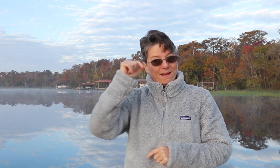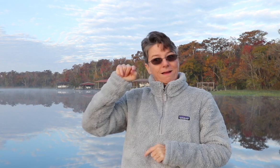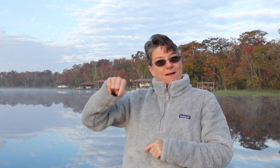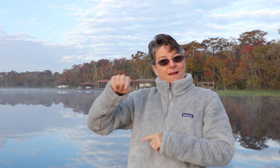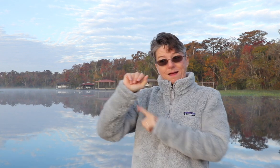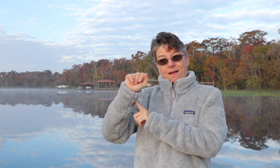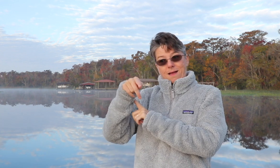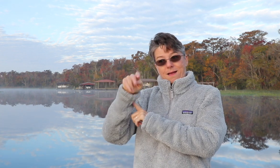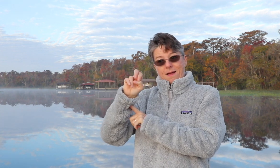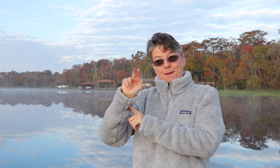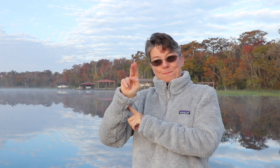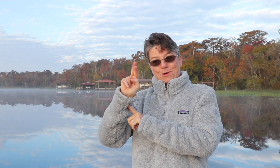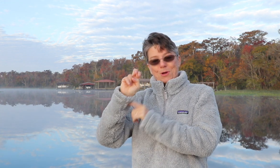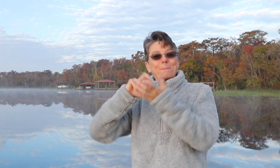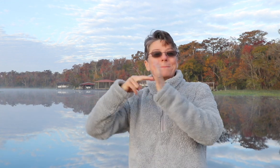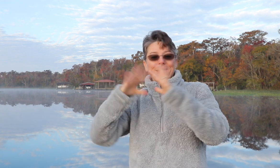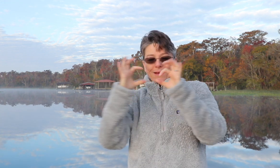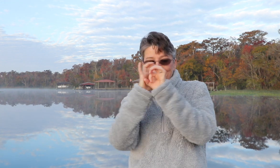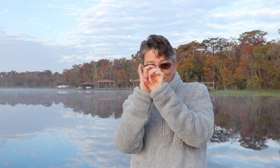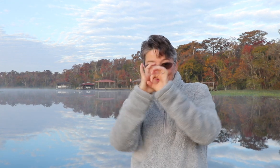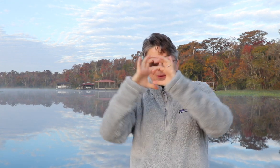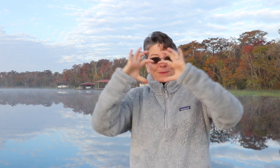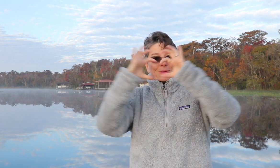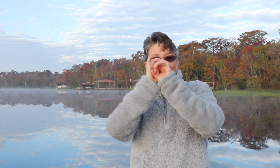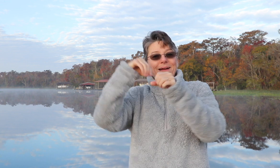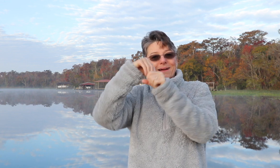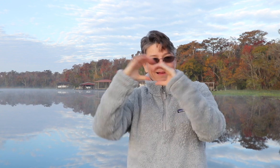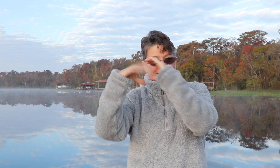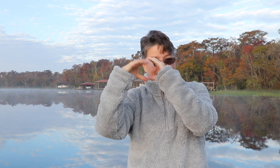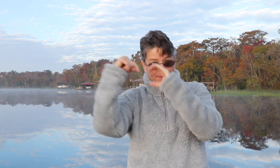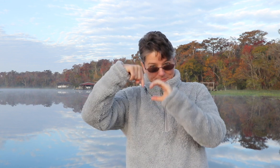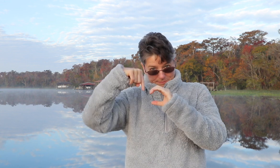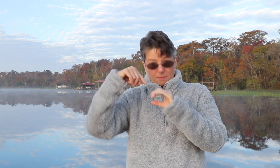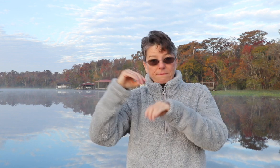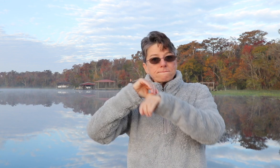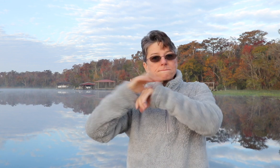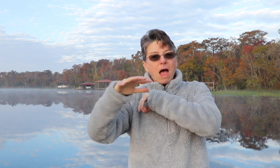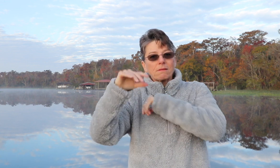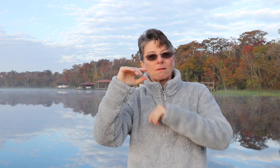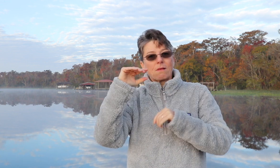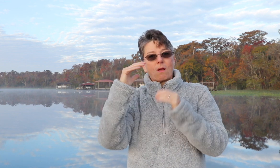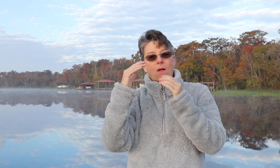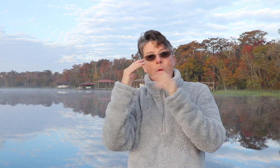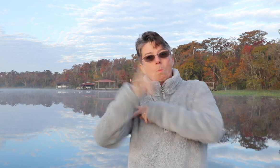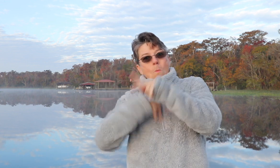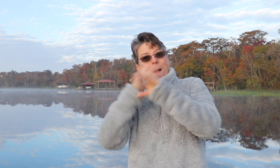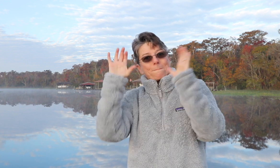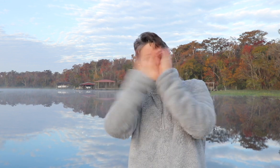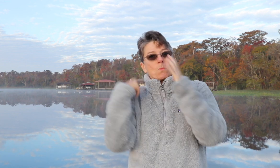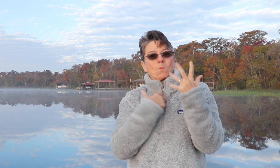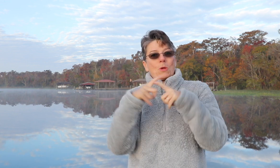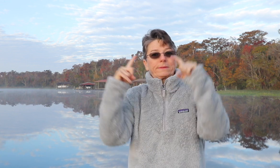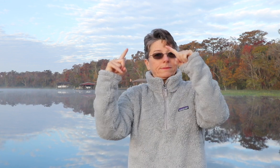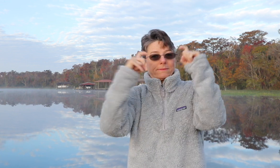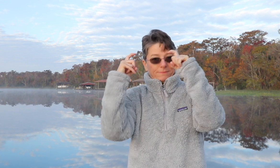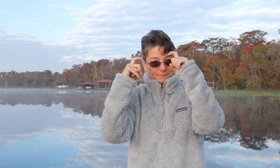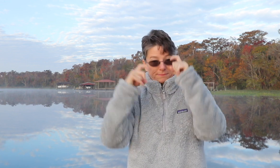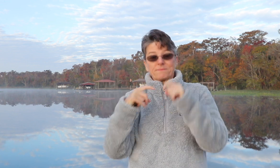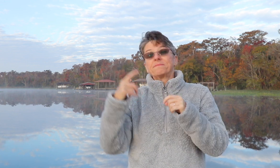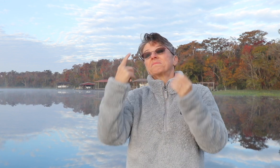Aperture determines the size of diaphragm inside the lens and can affect the type of pictures we want to take.